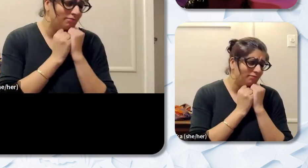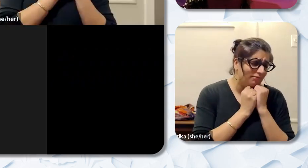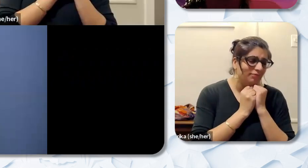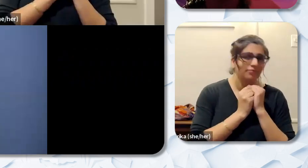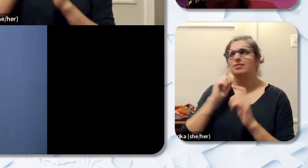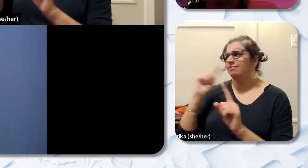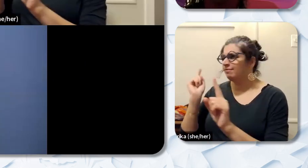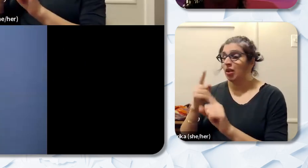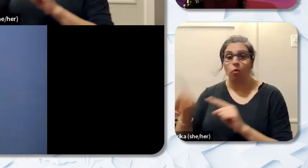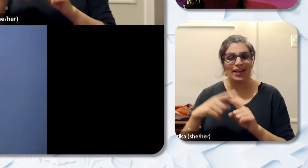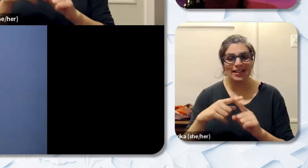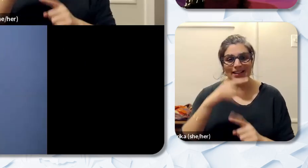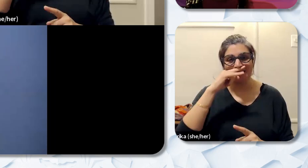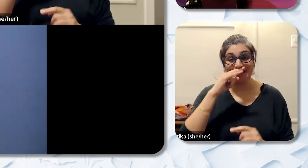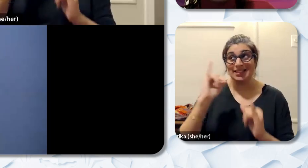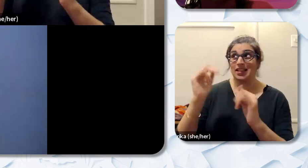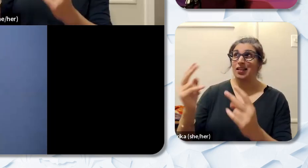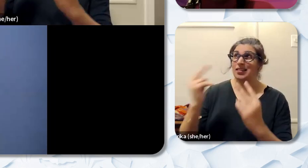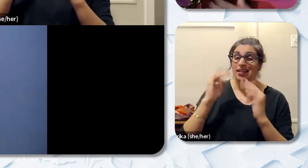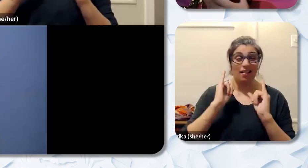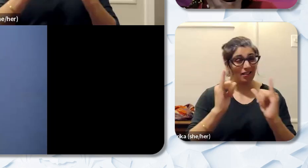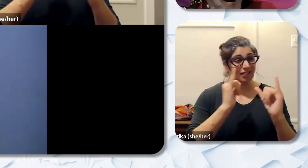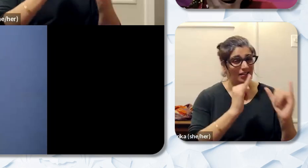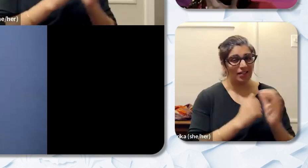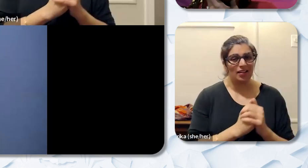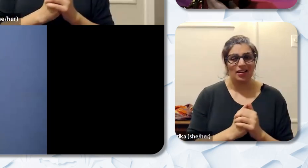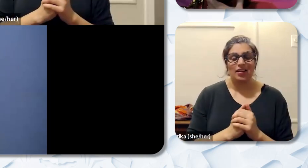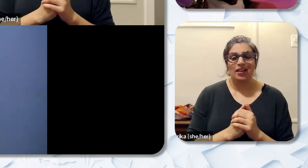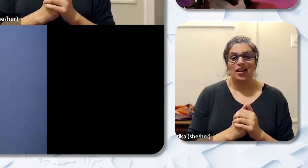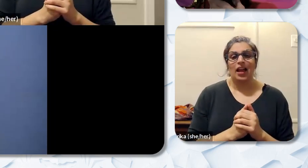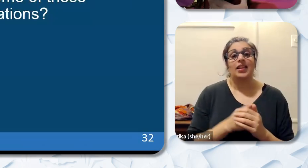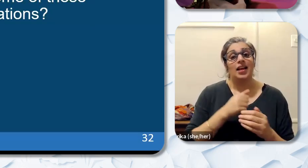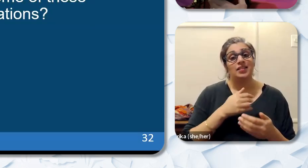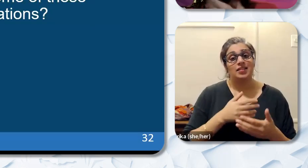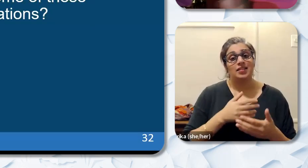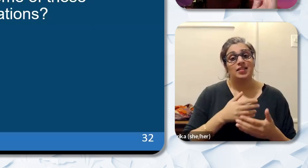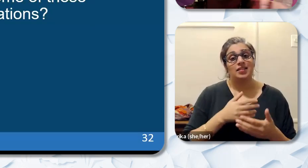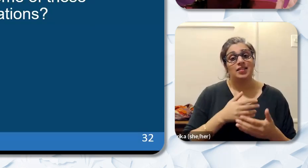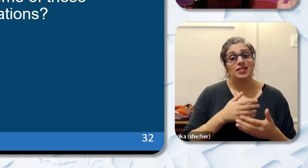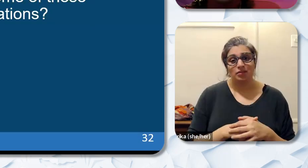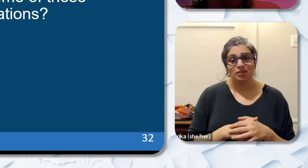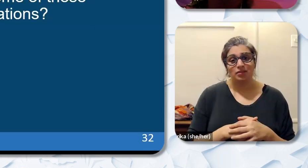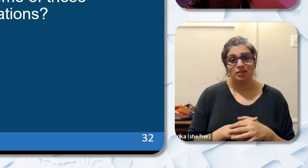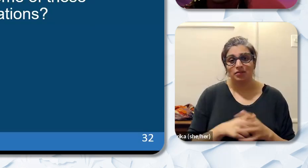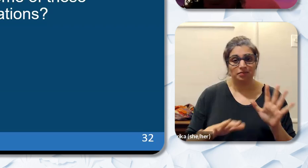and we're affirming them. And let's also affirm our educators. And then lastly I think since if